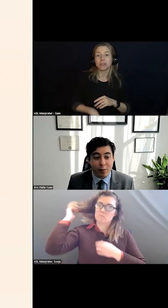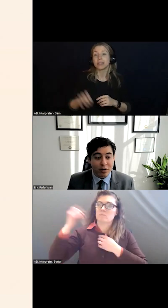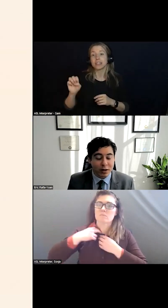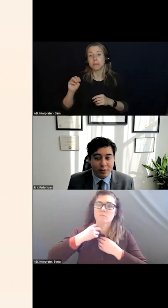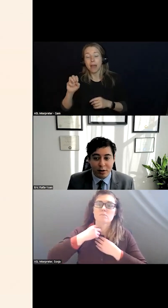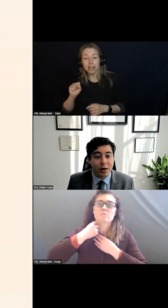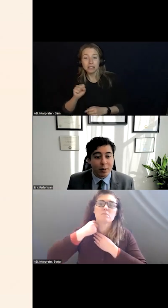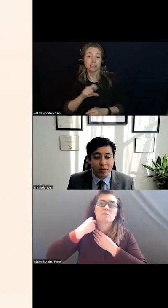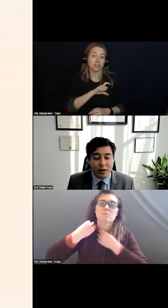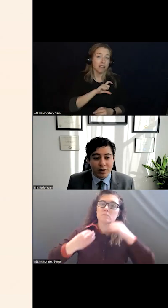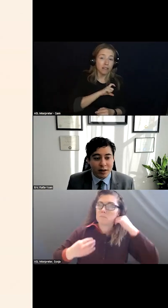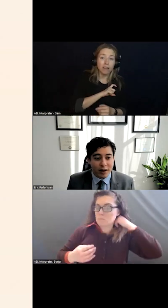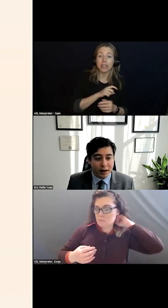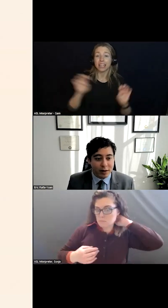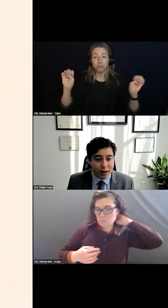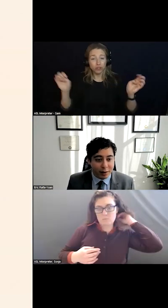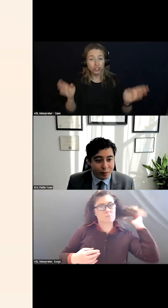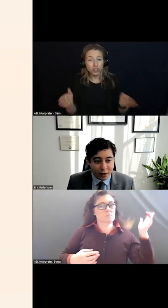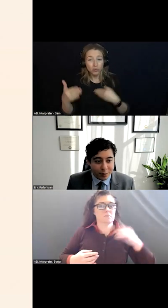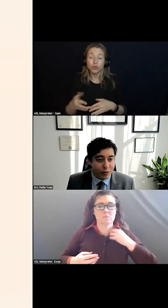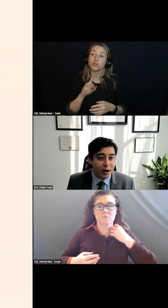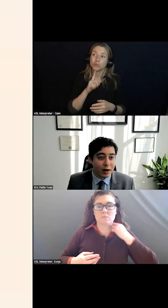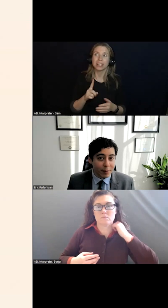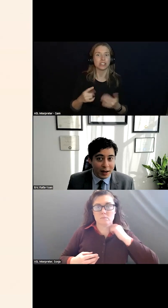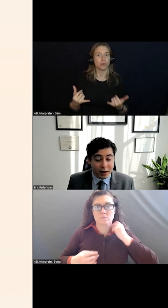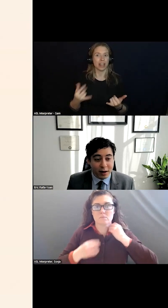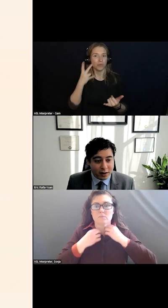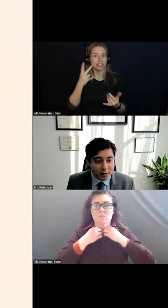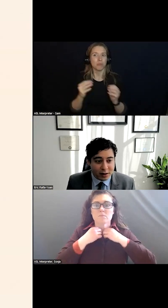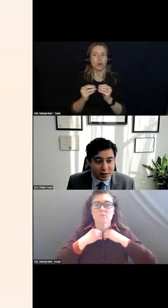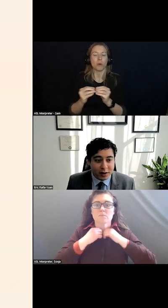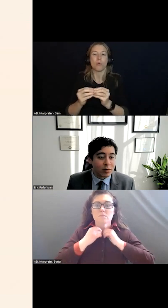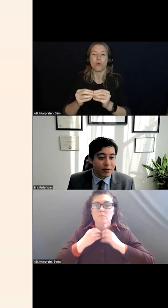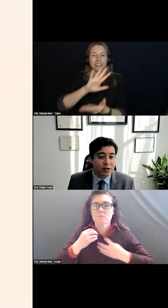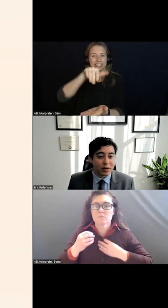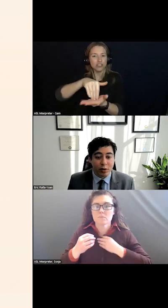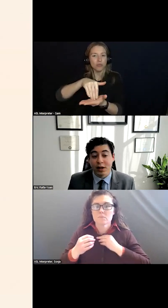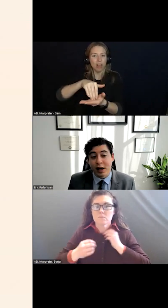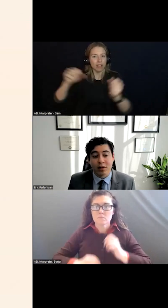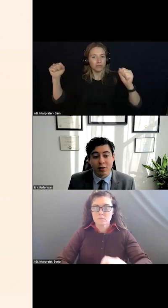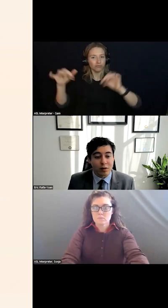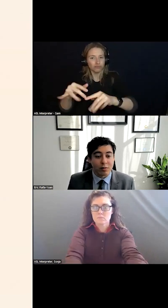EMERGENCY ROOM. WE ARE REALLY SEEING THAT AGAIN TODAY. BACK THEN IN 1966 IT WAS ENVISIONED TO BRING TOGETHER THOSE